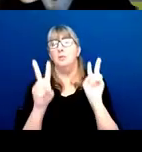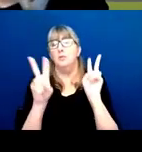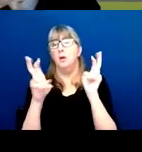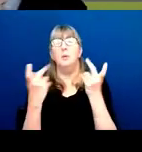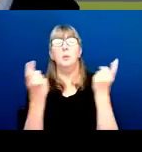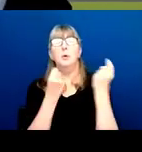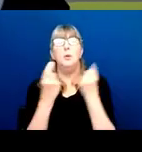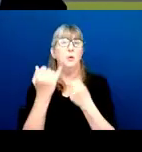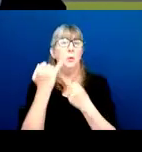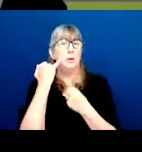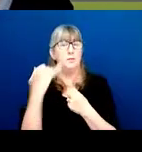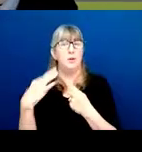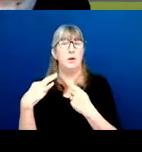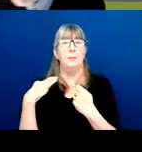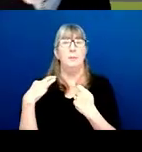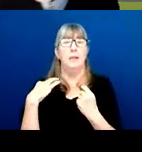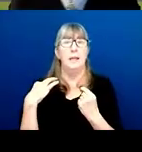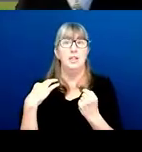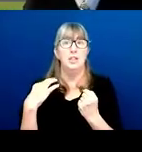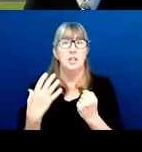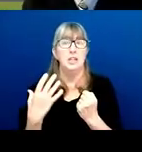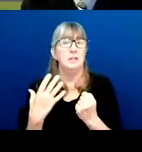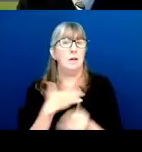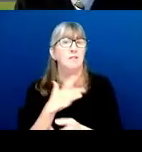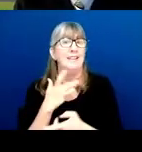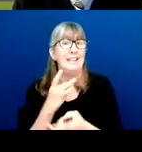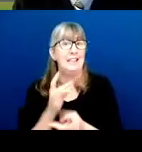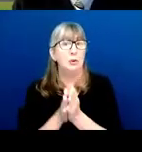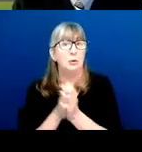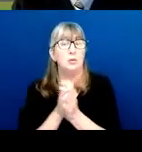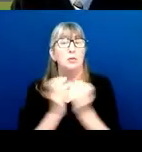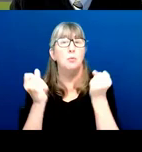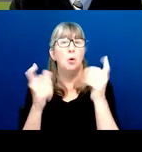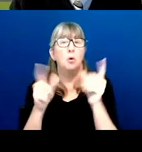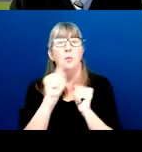if your application is of interest to multiple ICs?